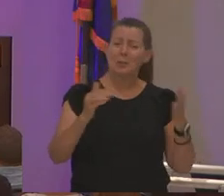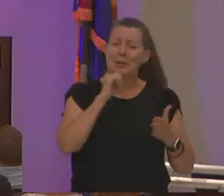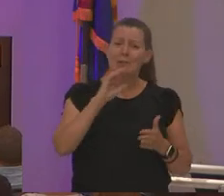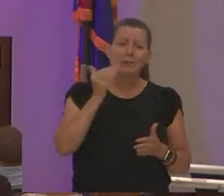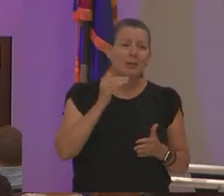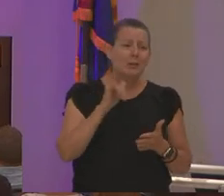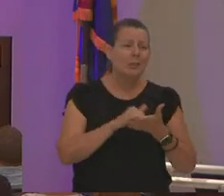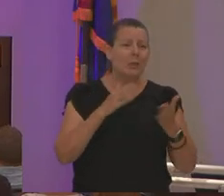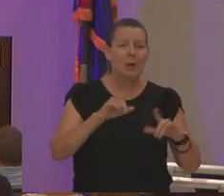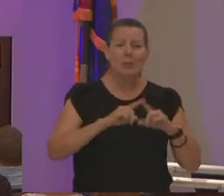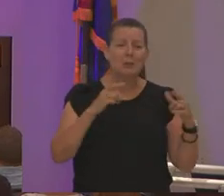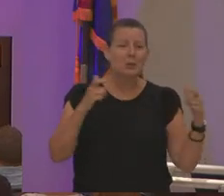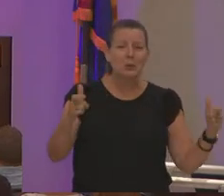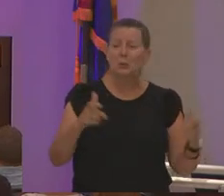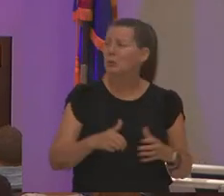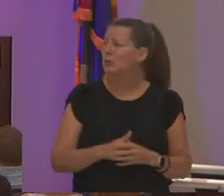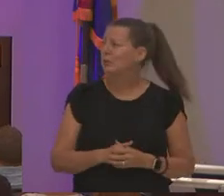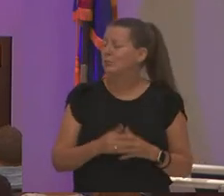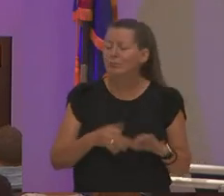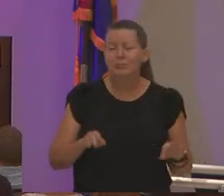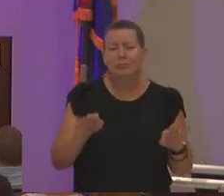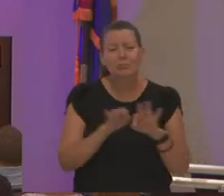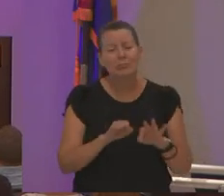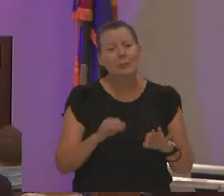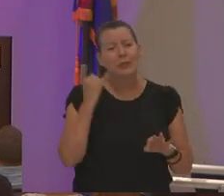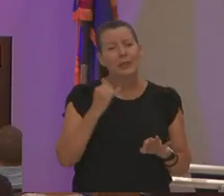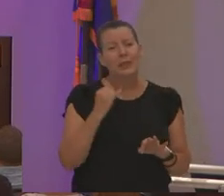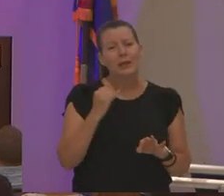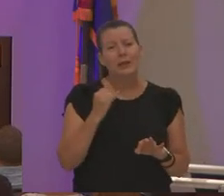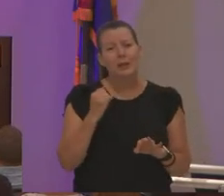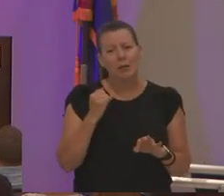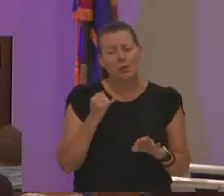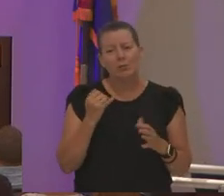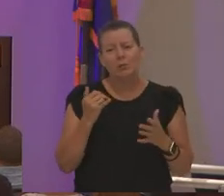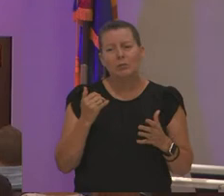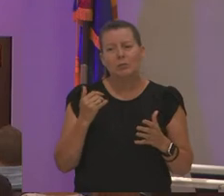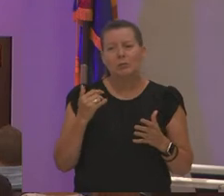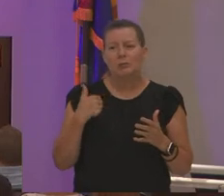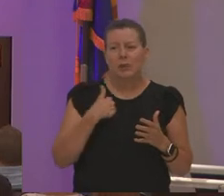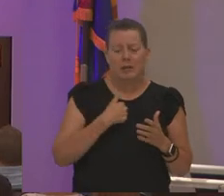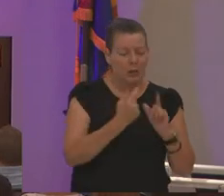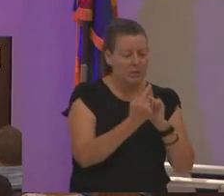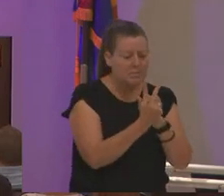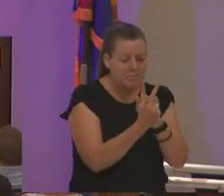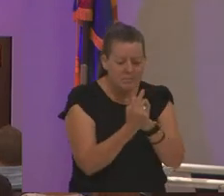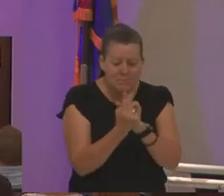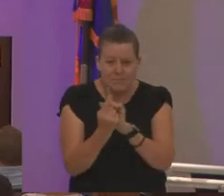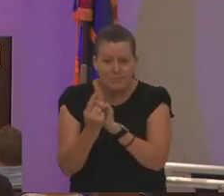again if we if we dove deeply and probably talk to each one of these students we know that they